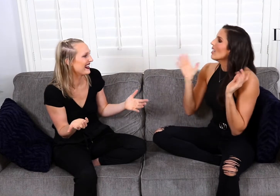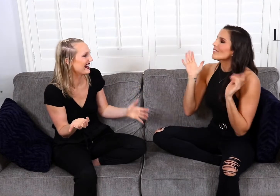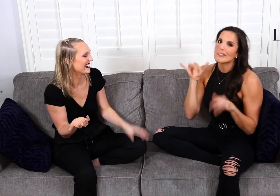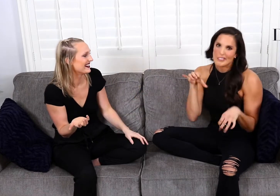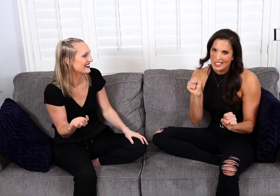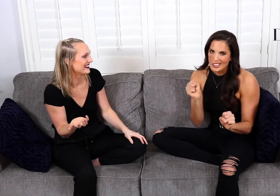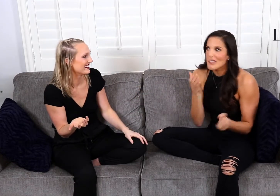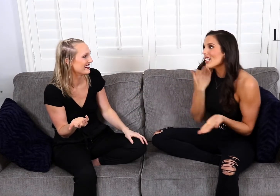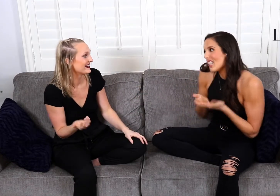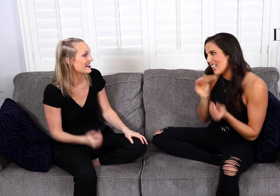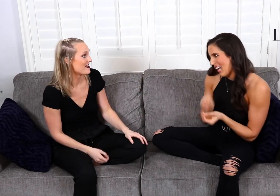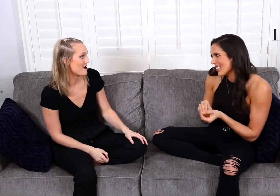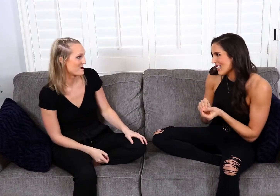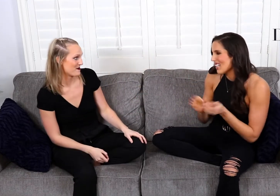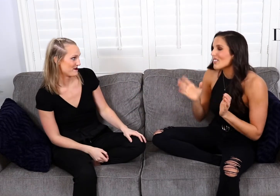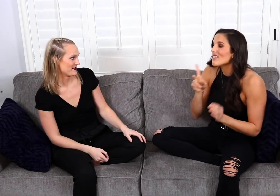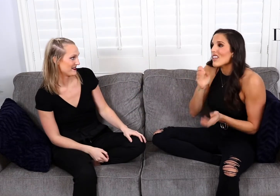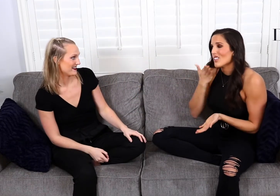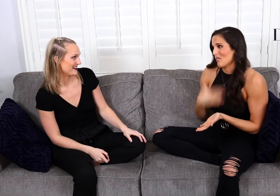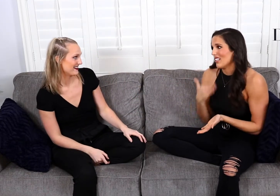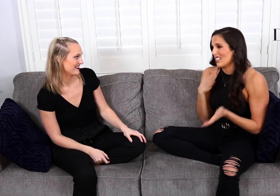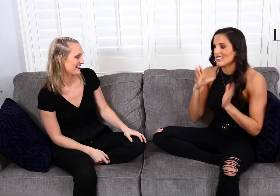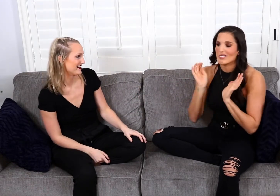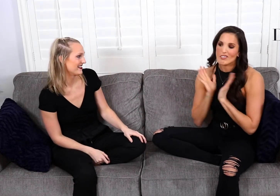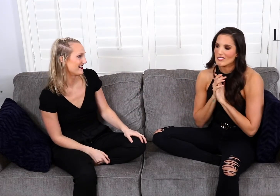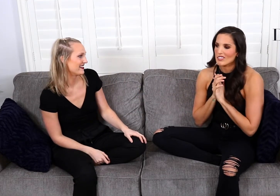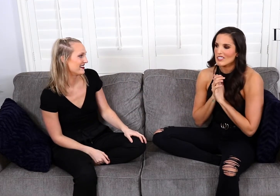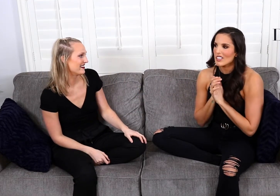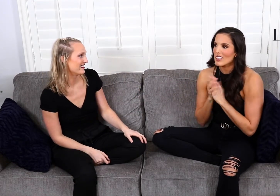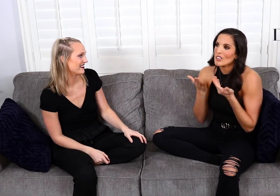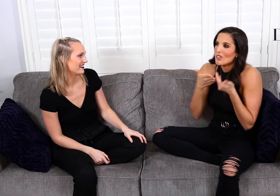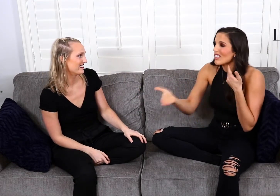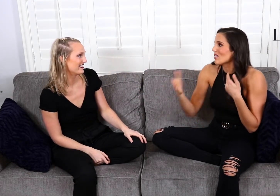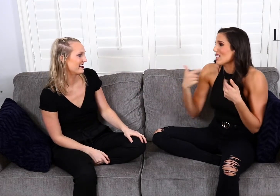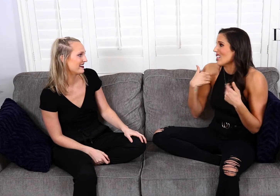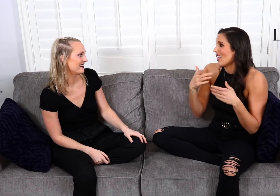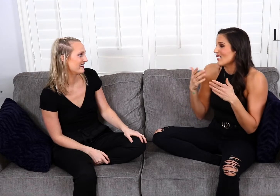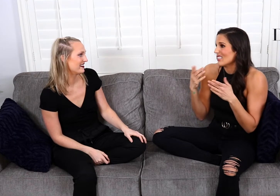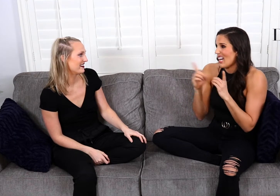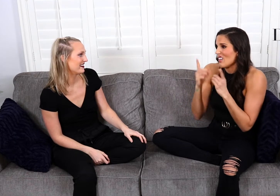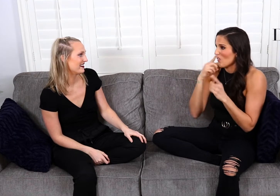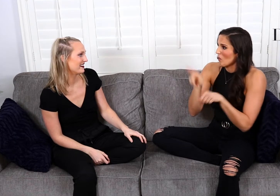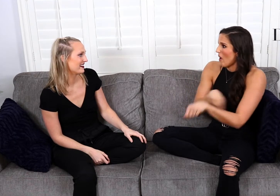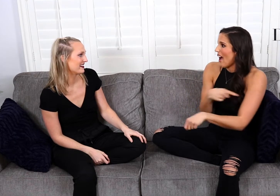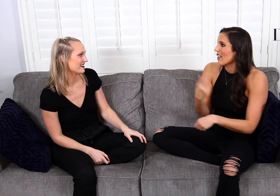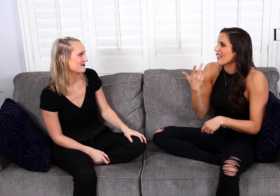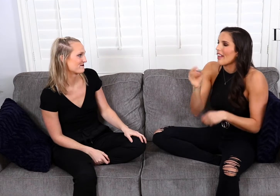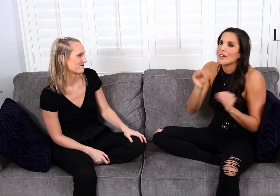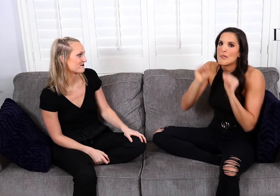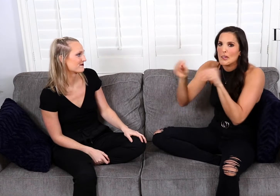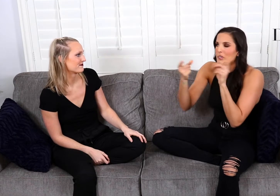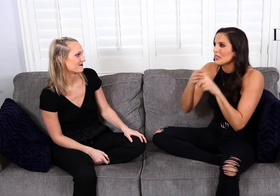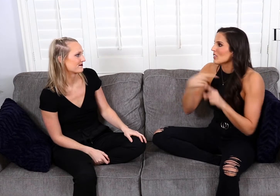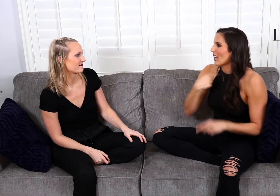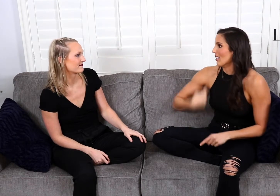It's good. Yes, he was a good kisser. He was also very sweet. And the rest, we had a really... we dated for a while,